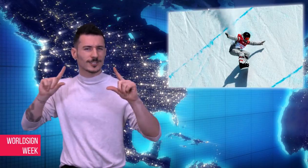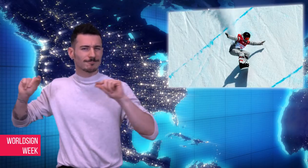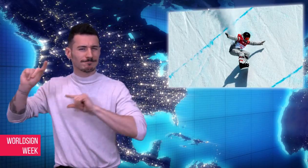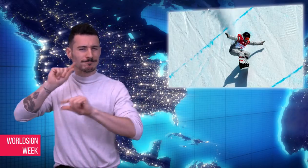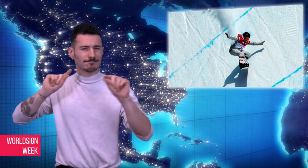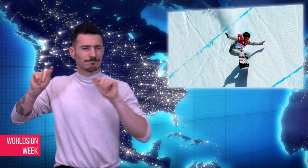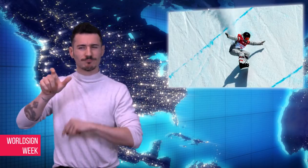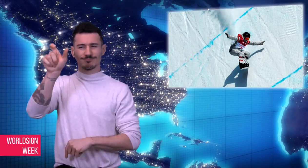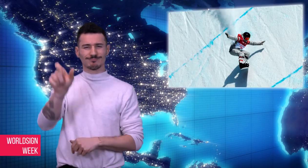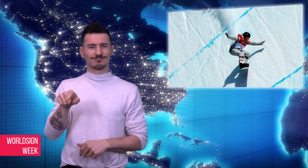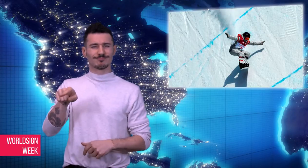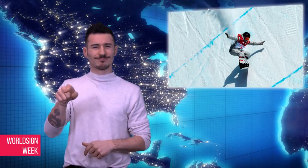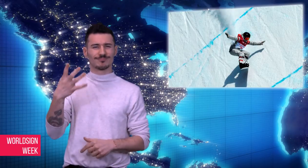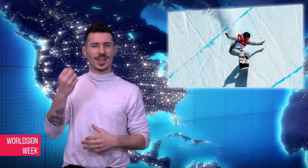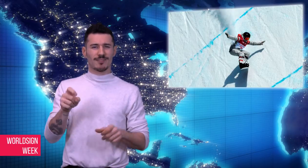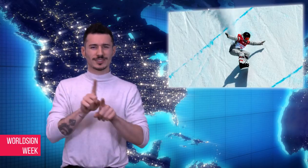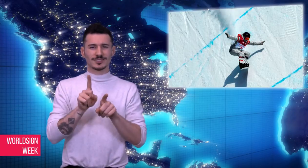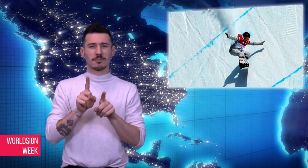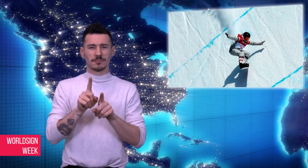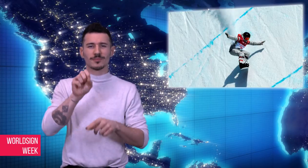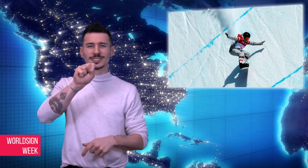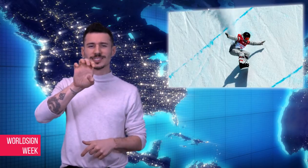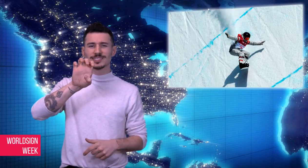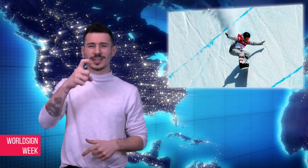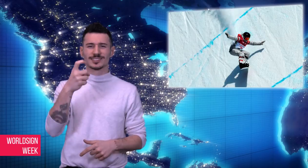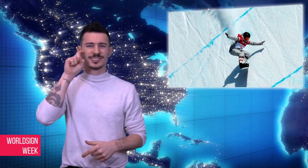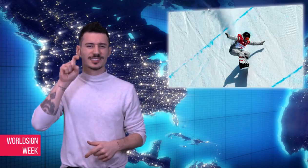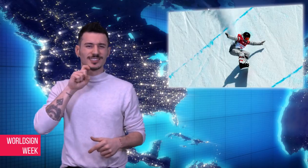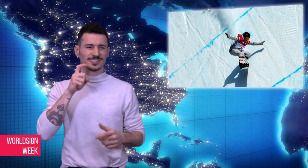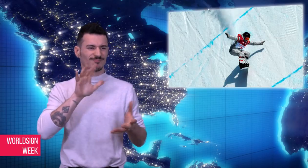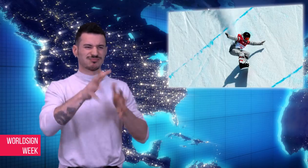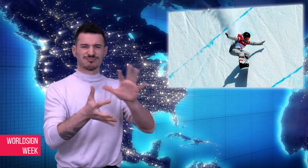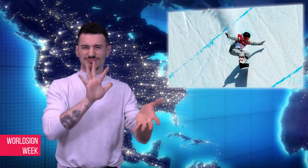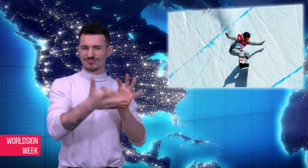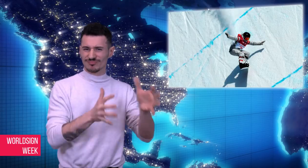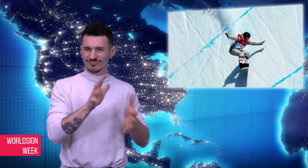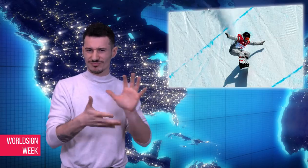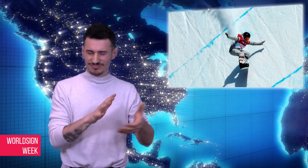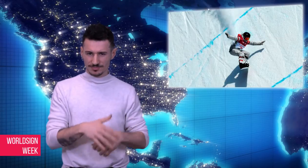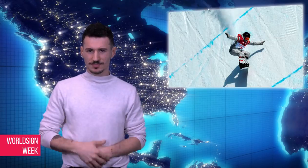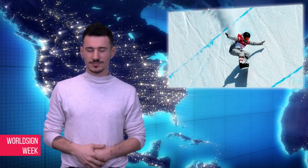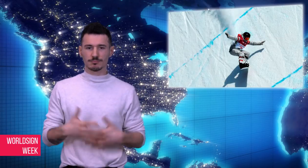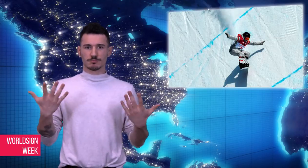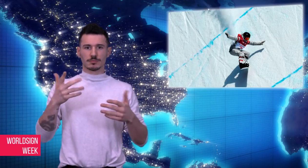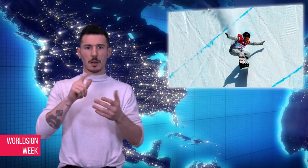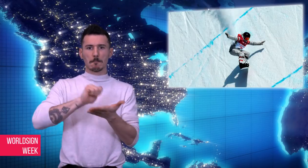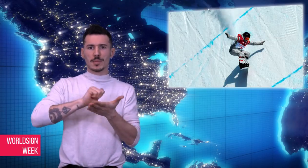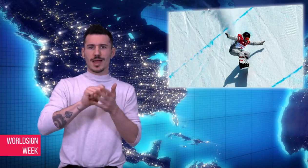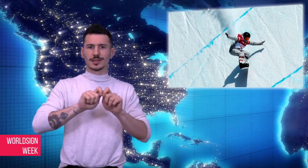White refused to answer reporters’